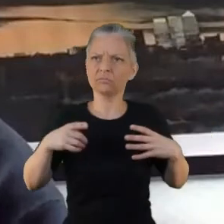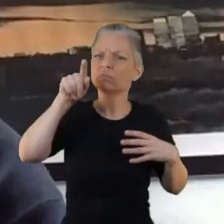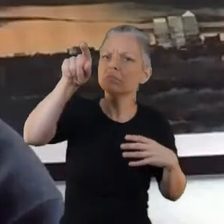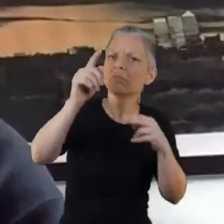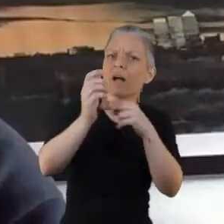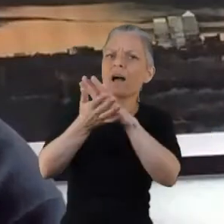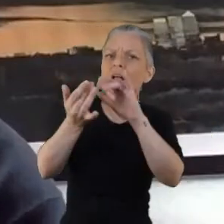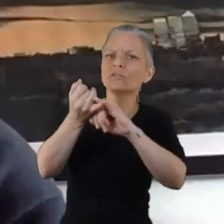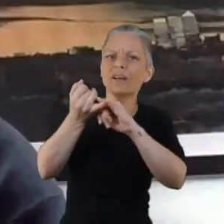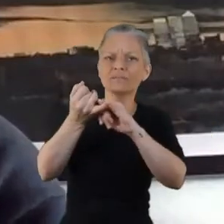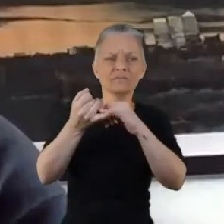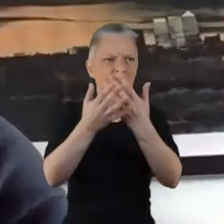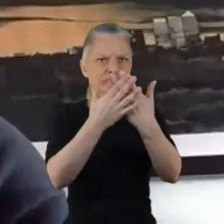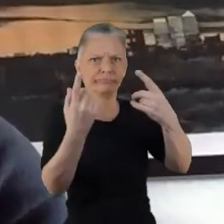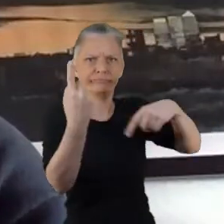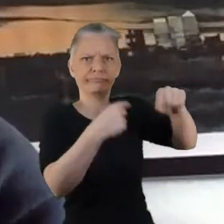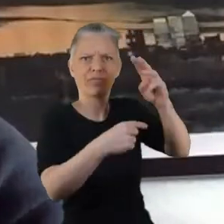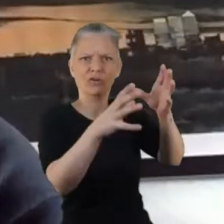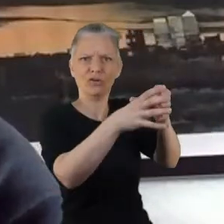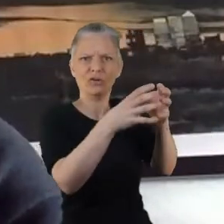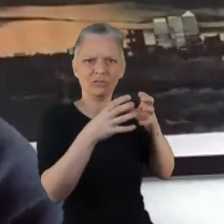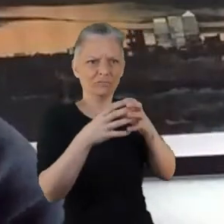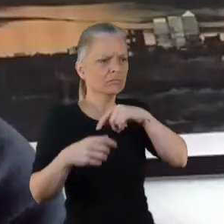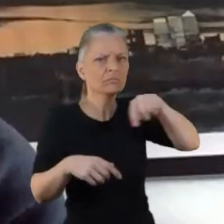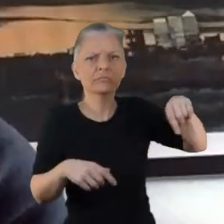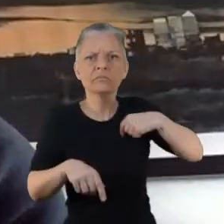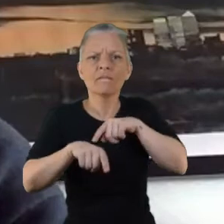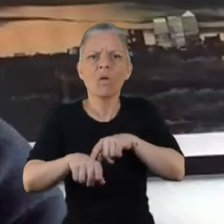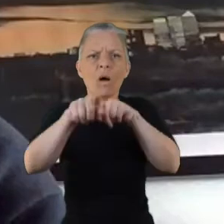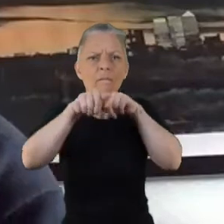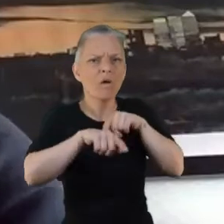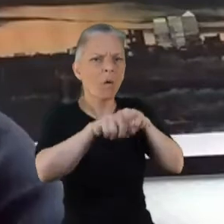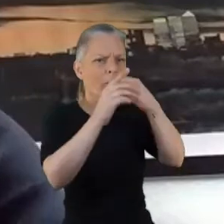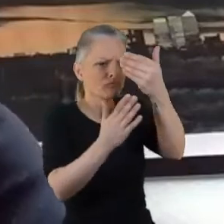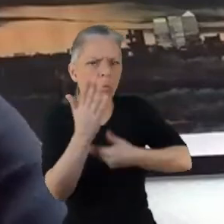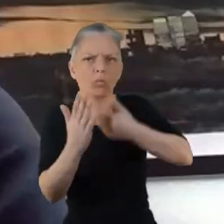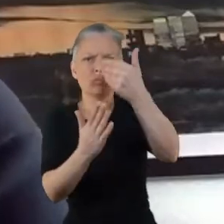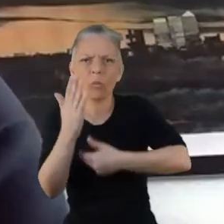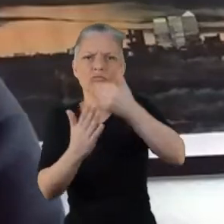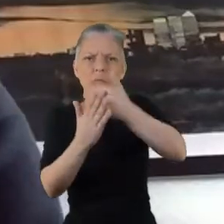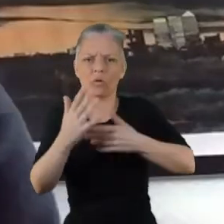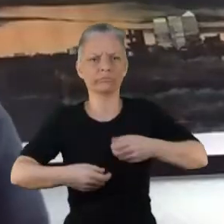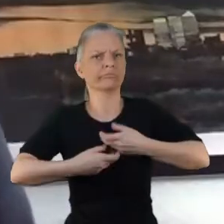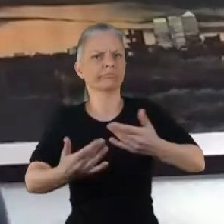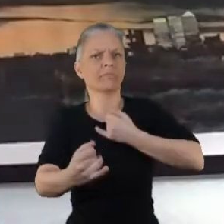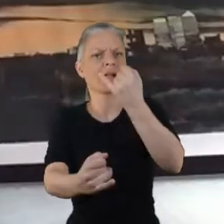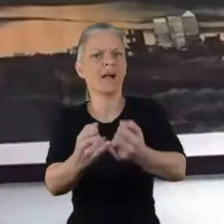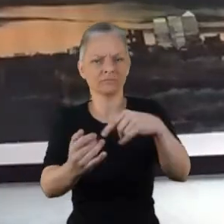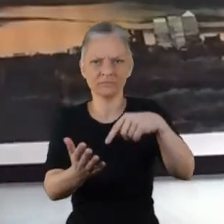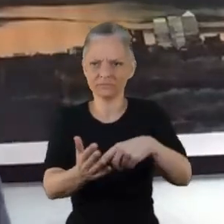and the NHS and there's a lot of third sector, we you've followed up on that by providing a report at the end of it.